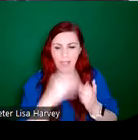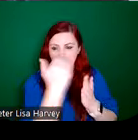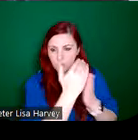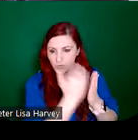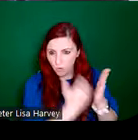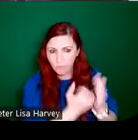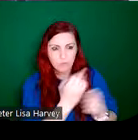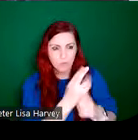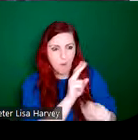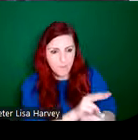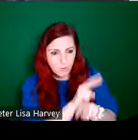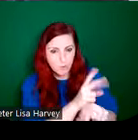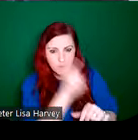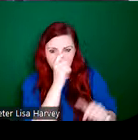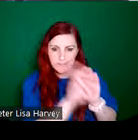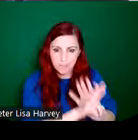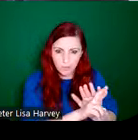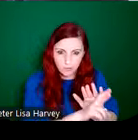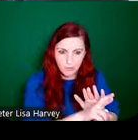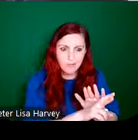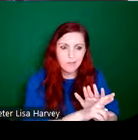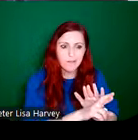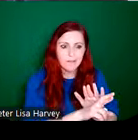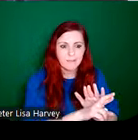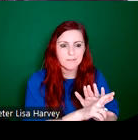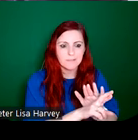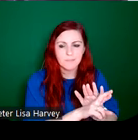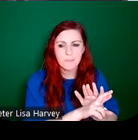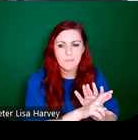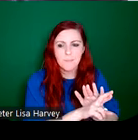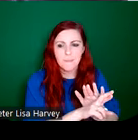teacher, A E Child. So you can see particularly in the design for St. Naithi's